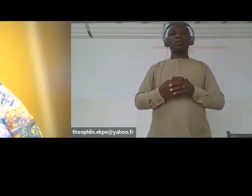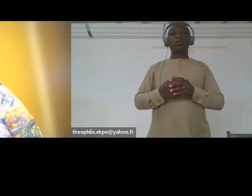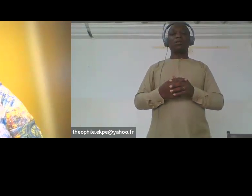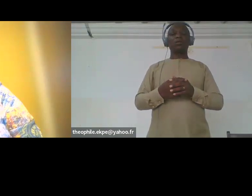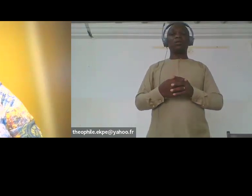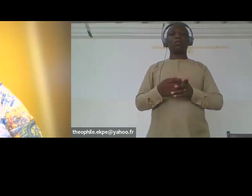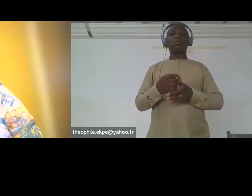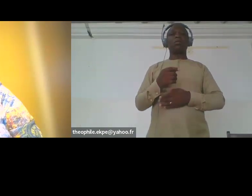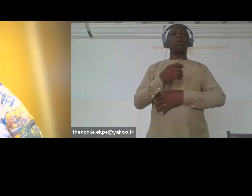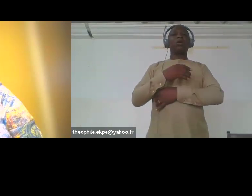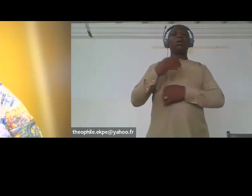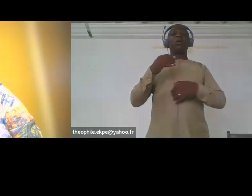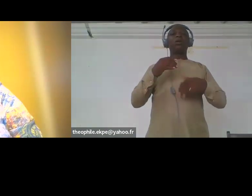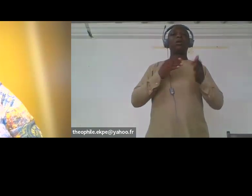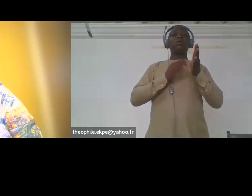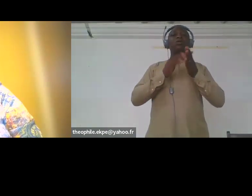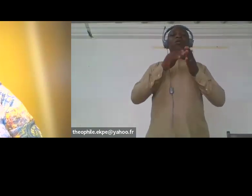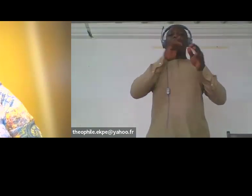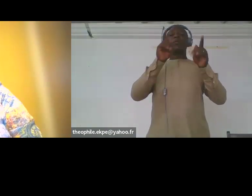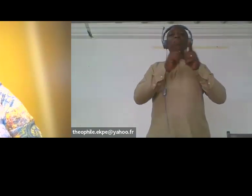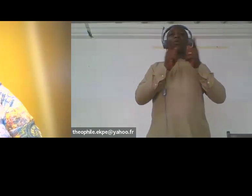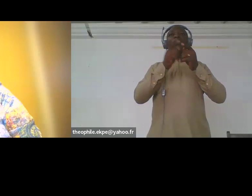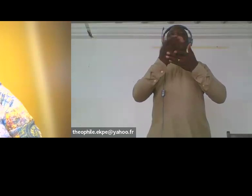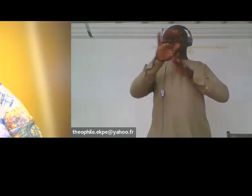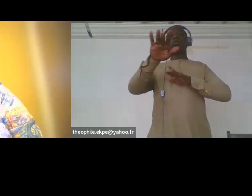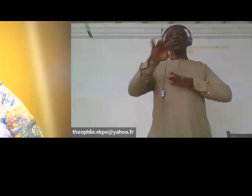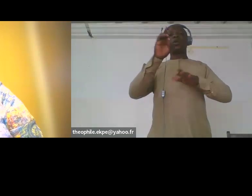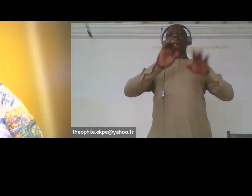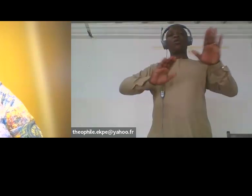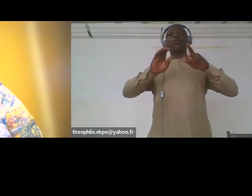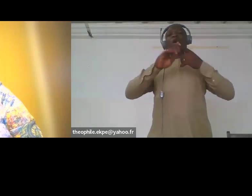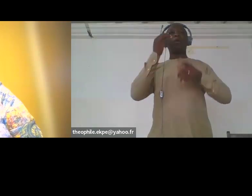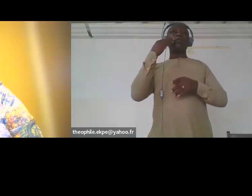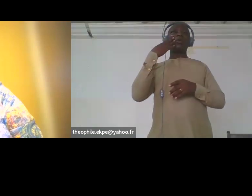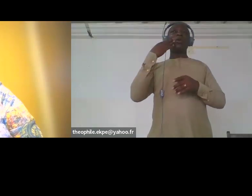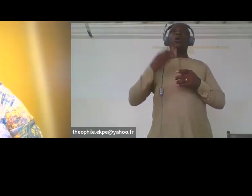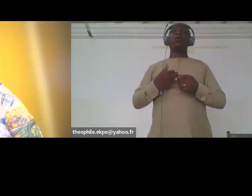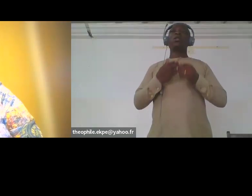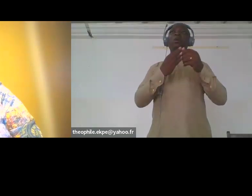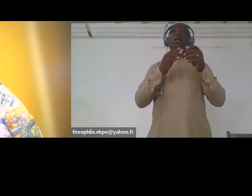of either leaving their children behind at home or taking them along on the trade journey.